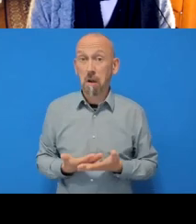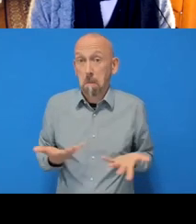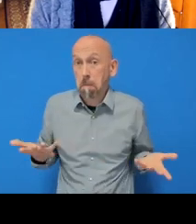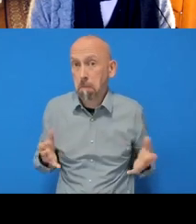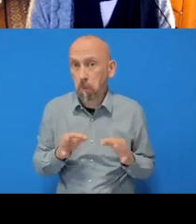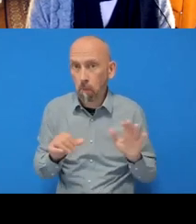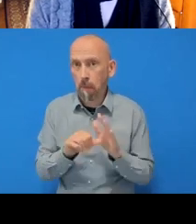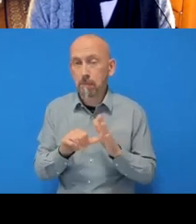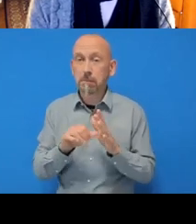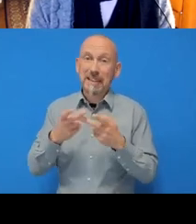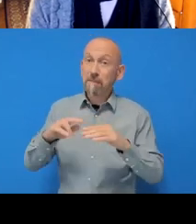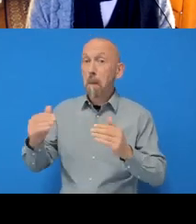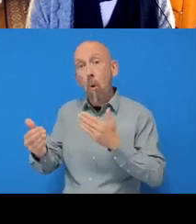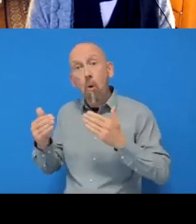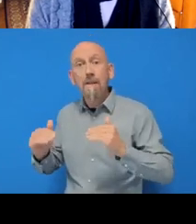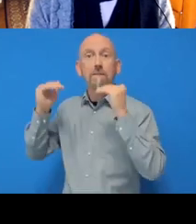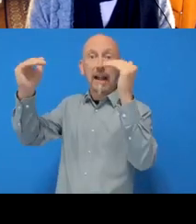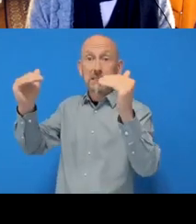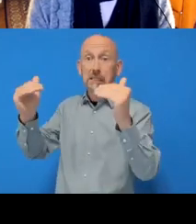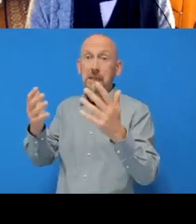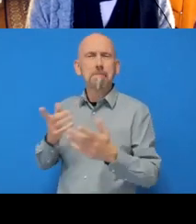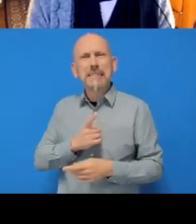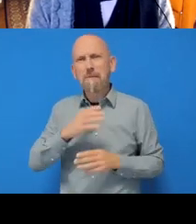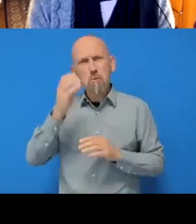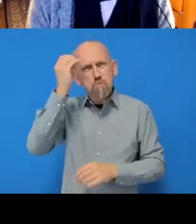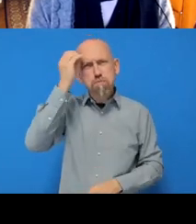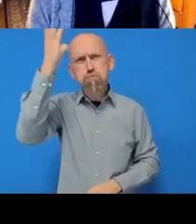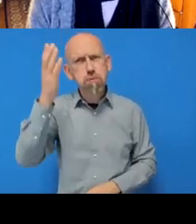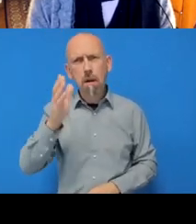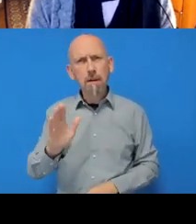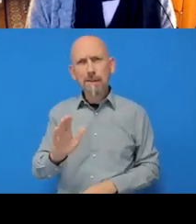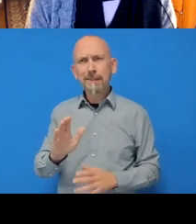things that I’m not an expert enough for, maybe it causes problems.